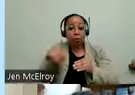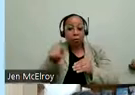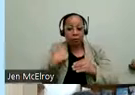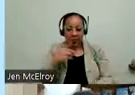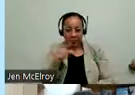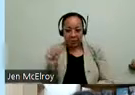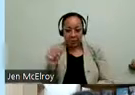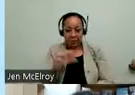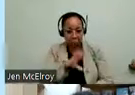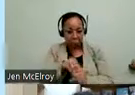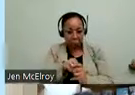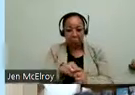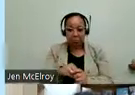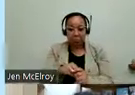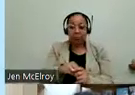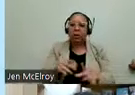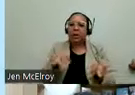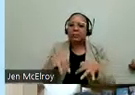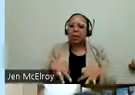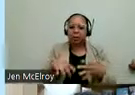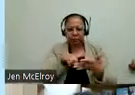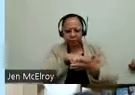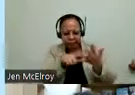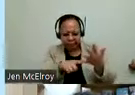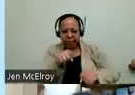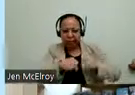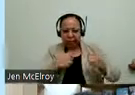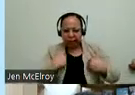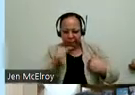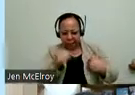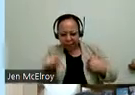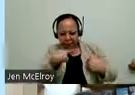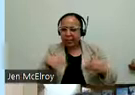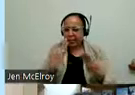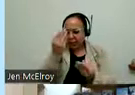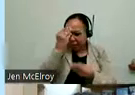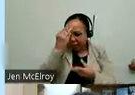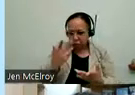features of the bike and providing information. And people can also try